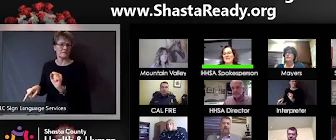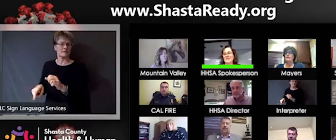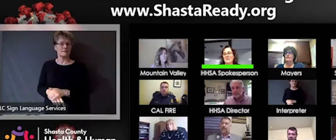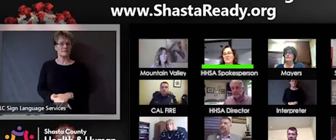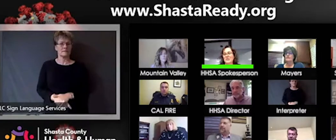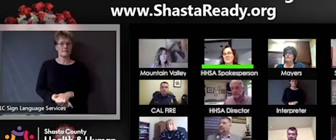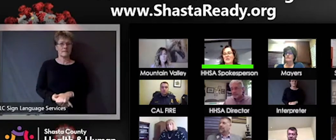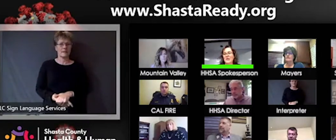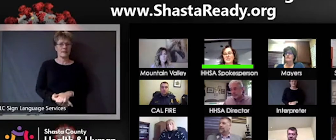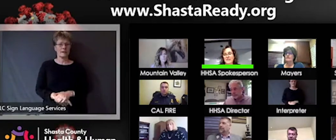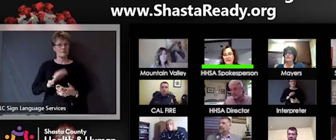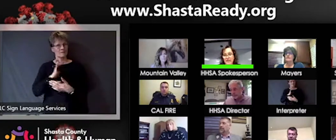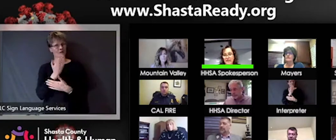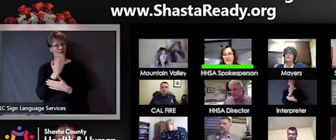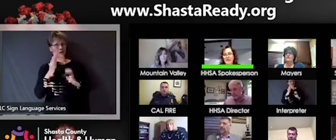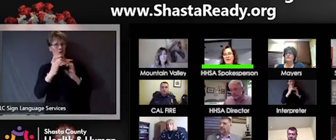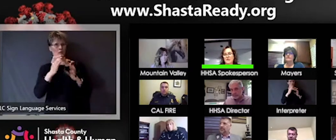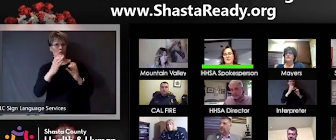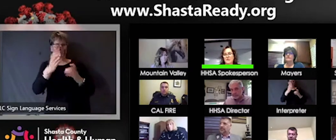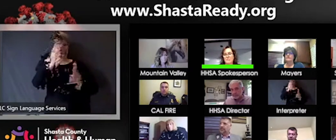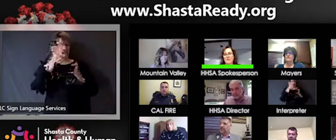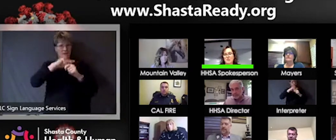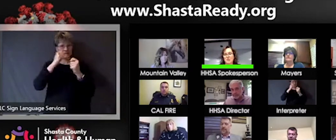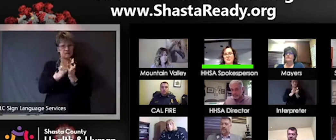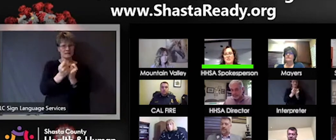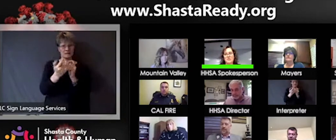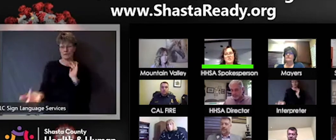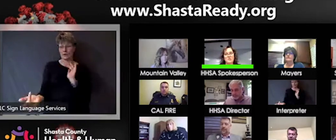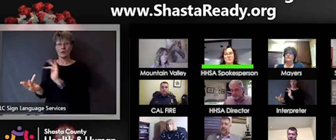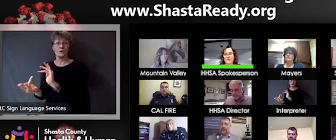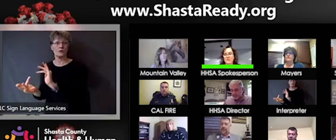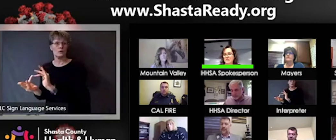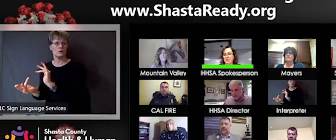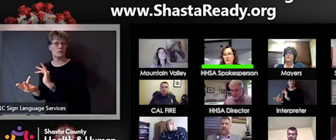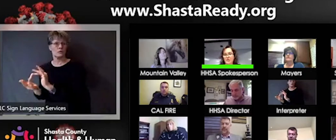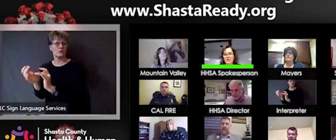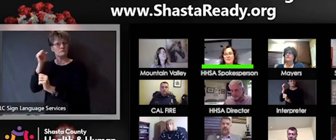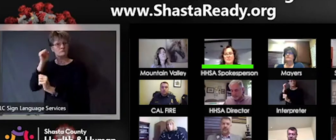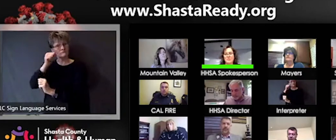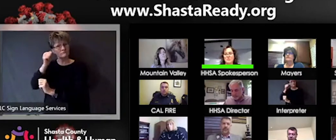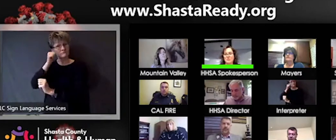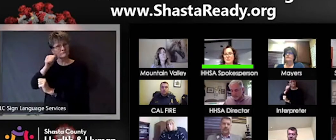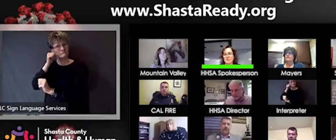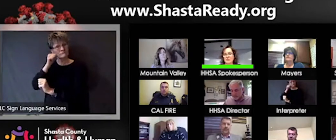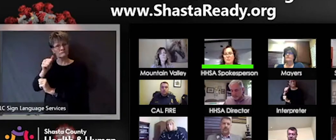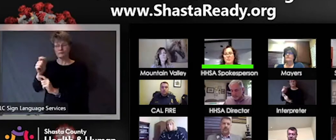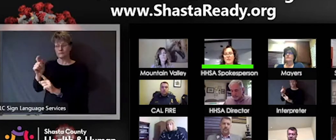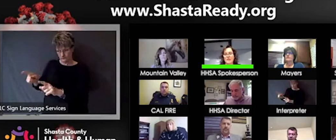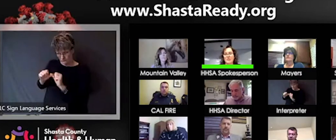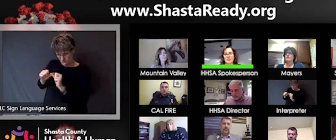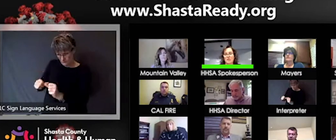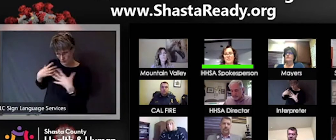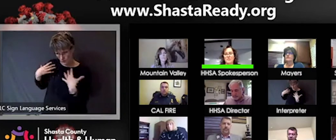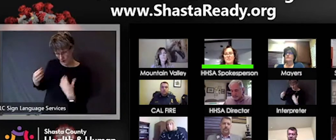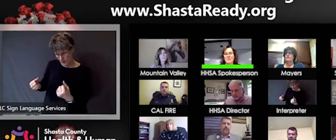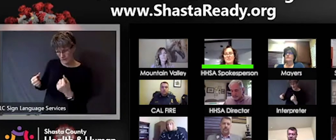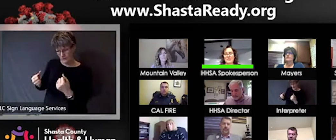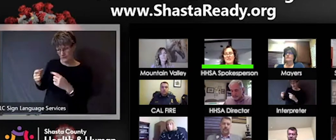team checks in with them daily to make sure that they're still that they're still healthy that their temperature is in a normal range and all of those sorts